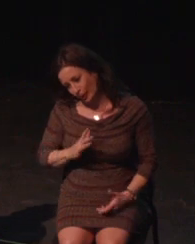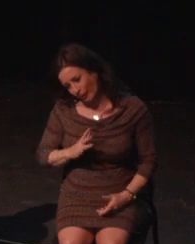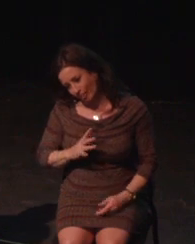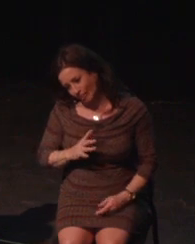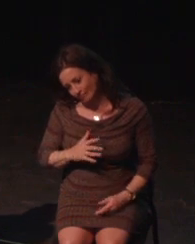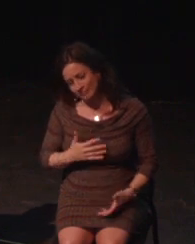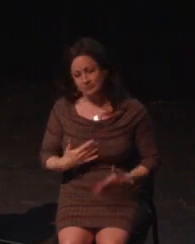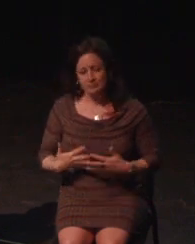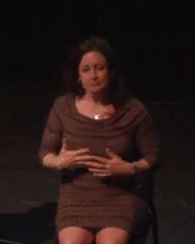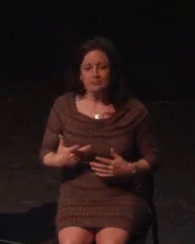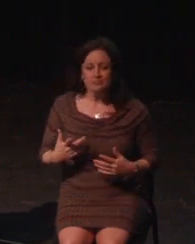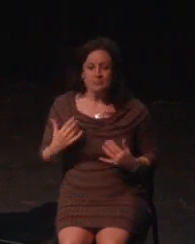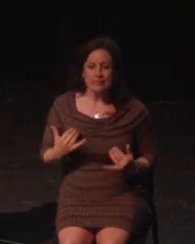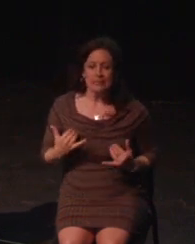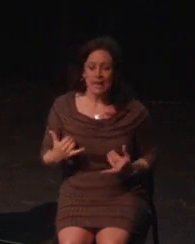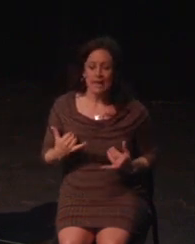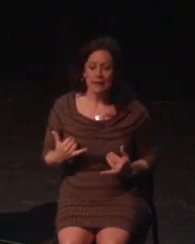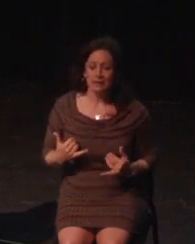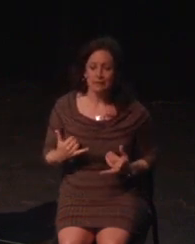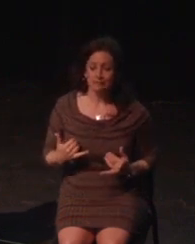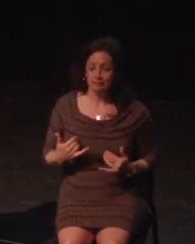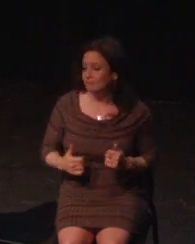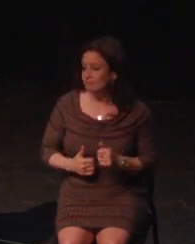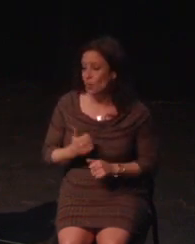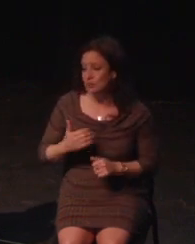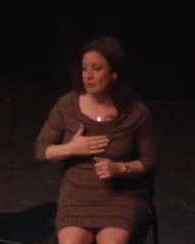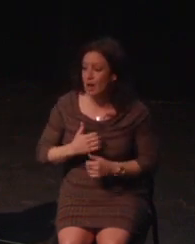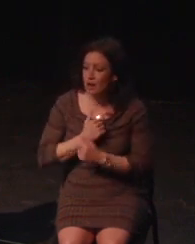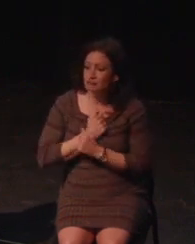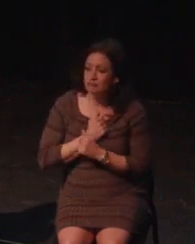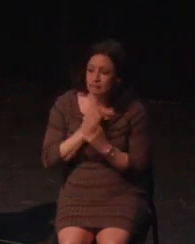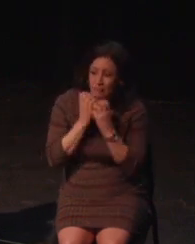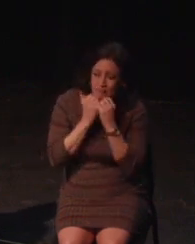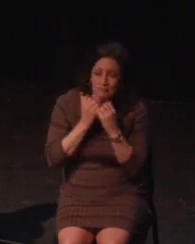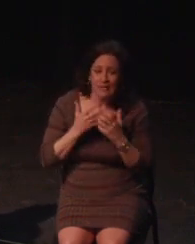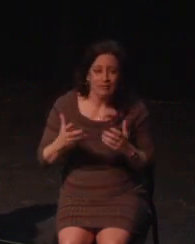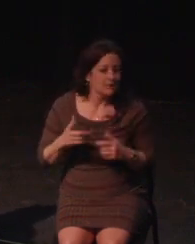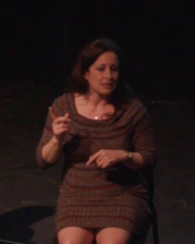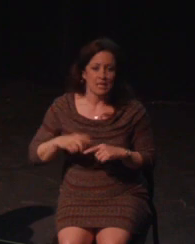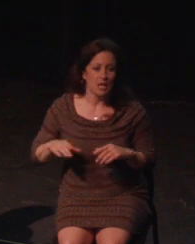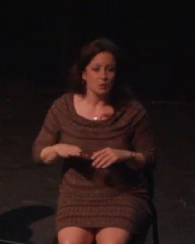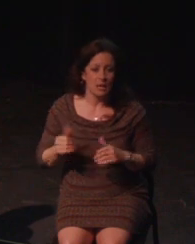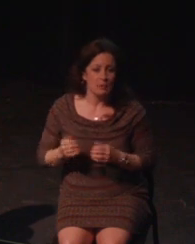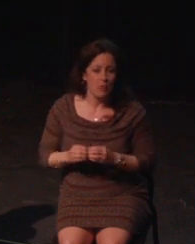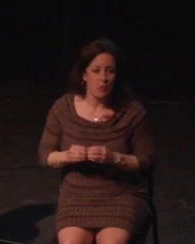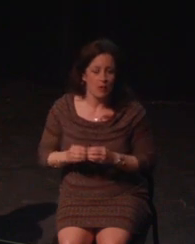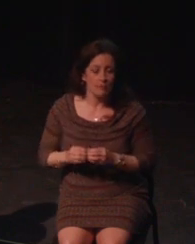This quote I have up behind me seems so apt for this point in time I just can't